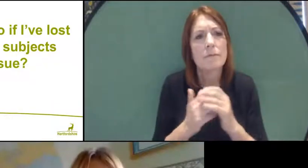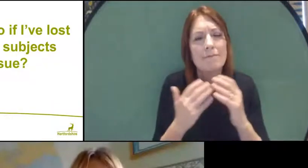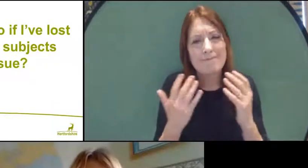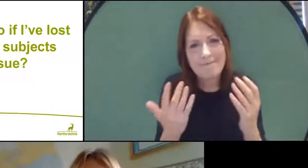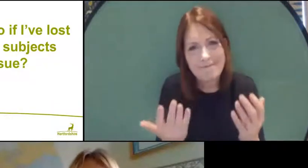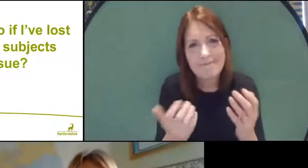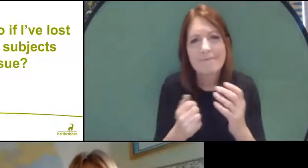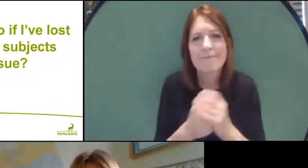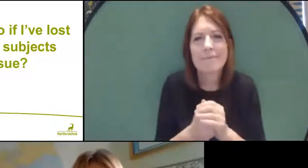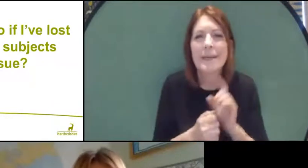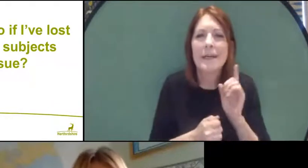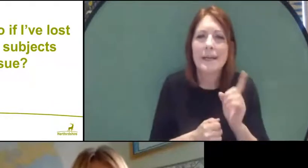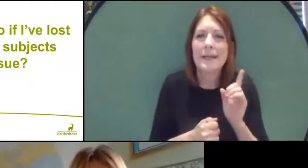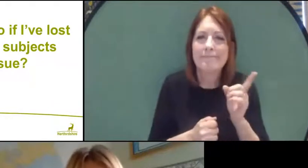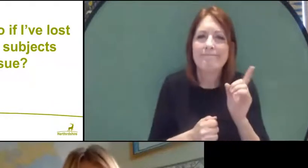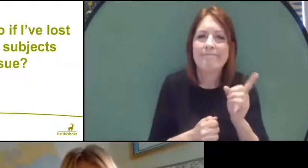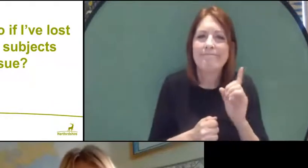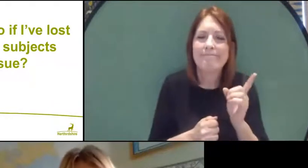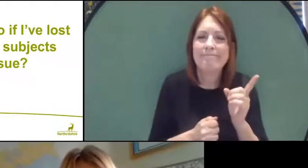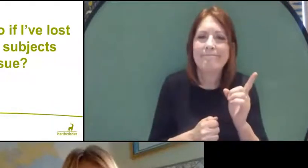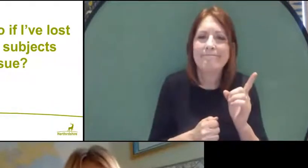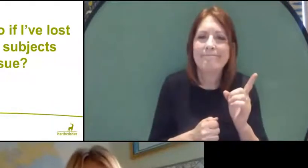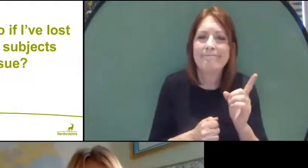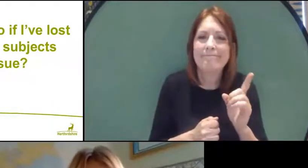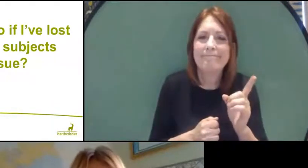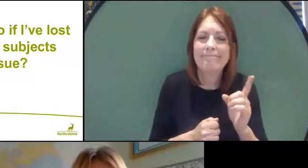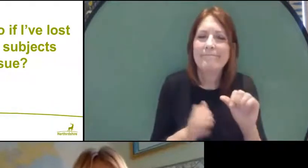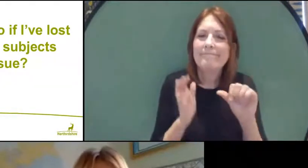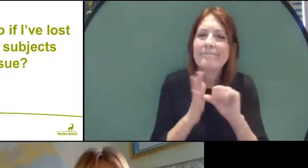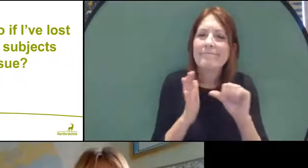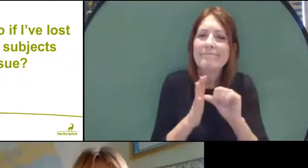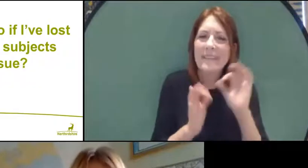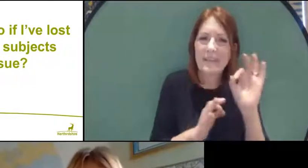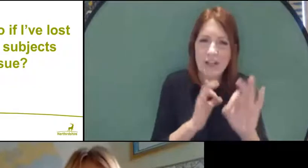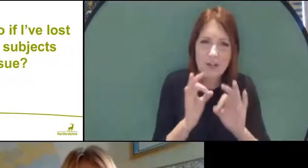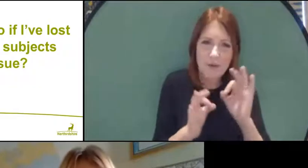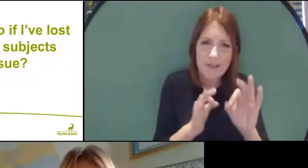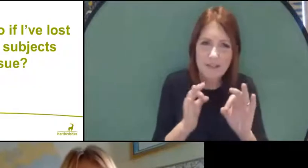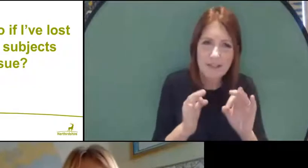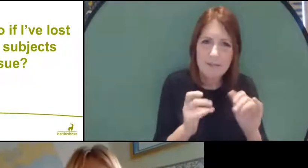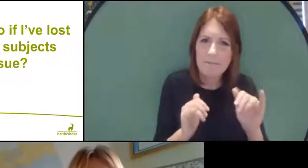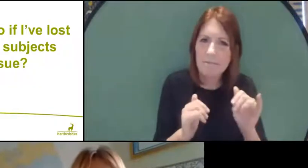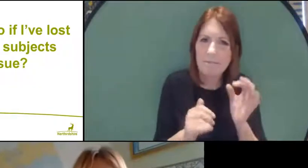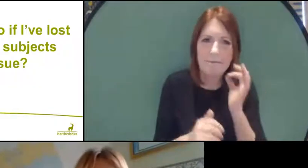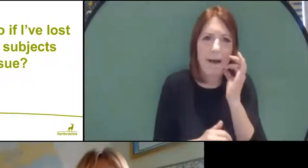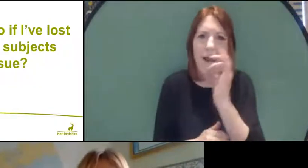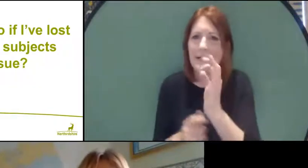Now, this is a difficult question and I might ask Liz to help me with this one as well.